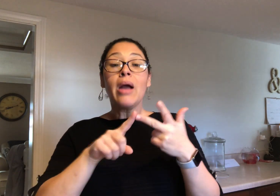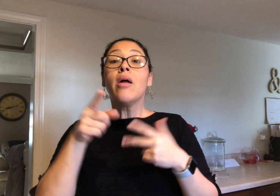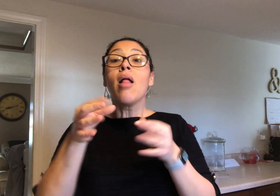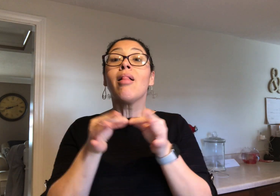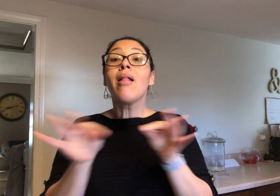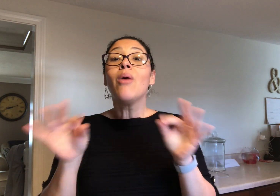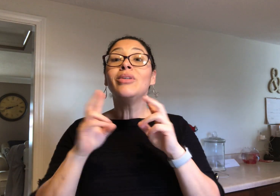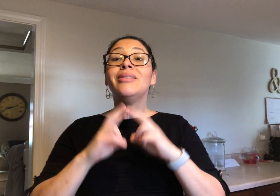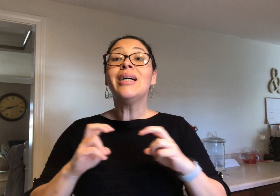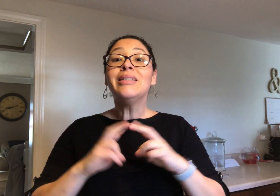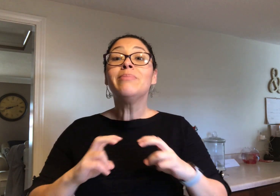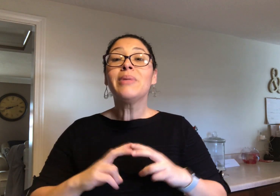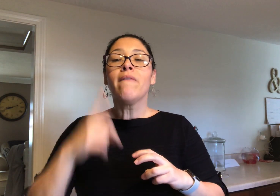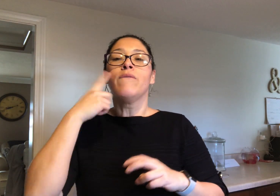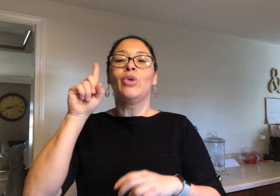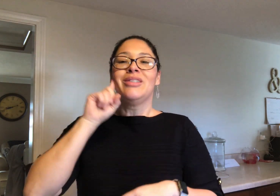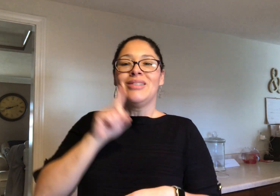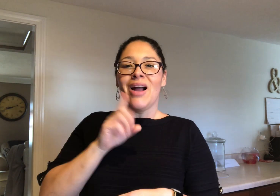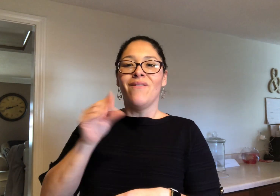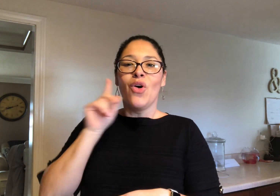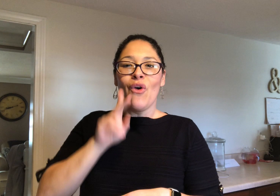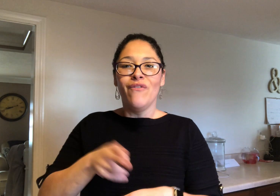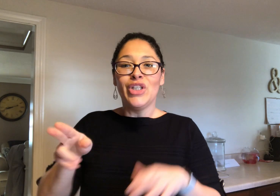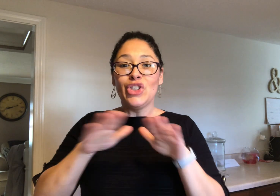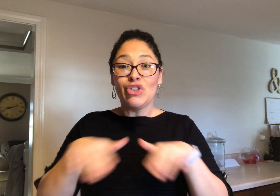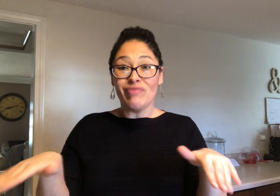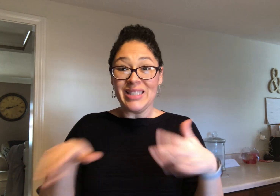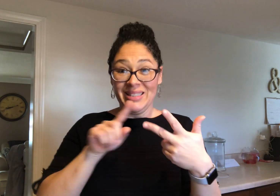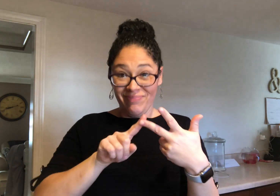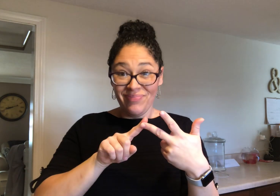Language Assessment for Deaf and Hard of Hearing Children.